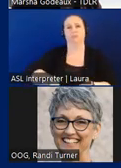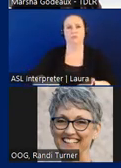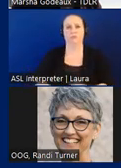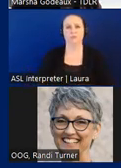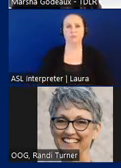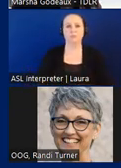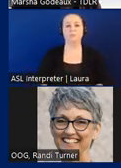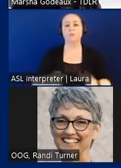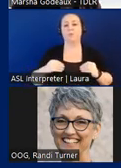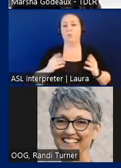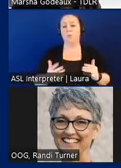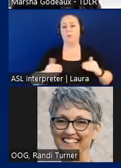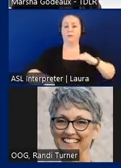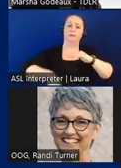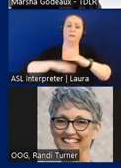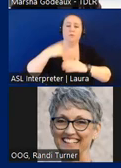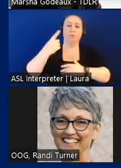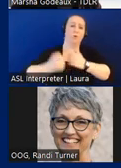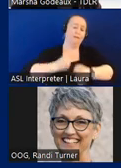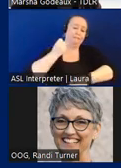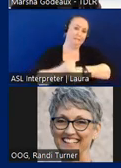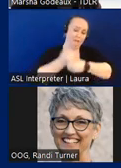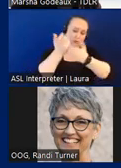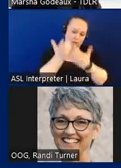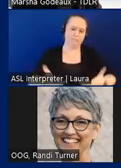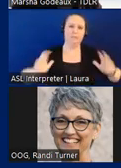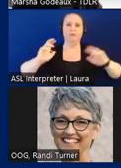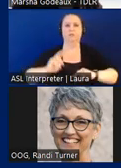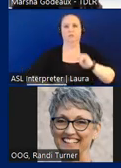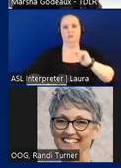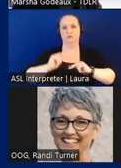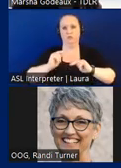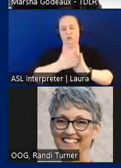law has up to one year from the completion of construction to get the res out to the site